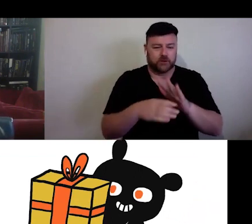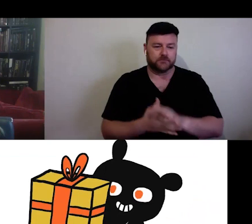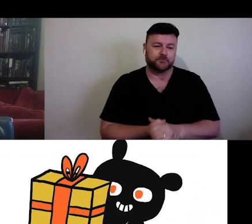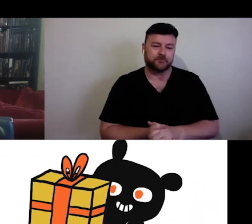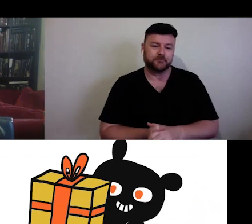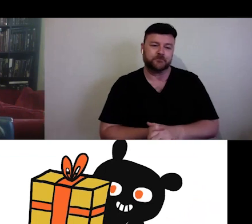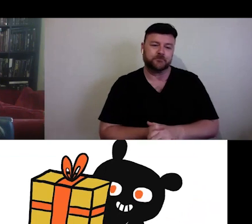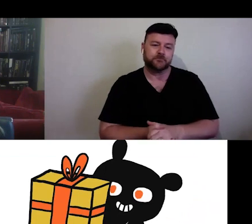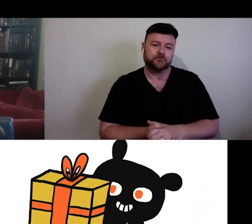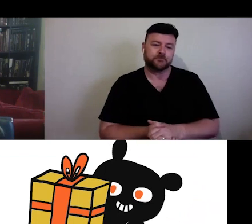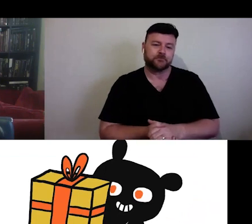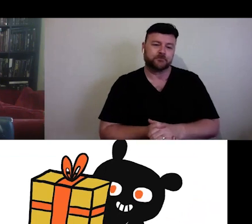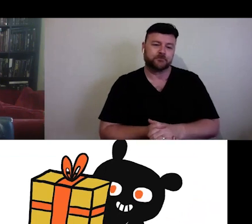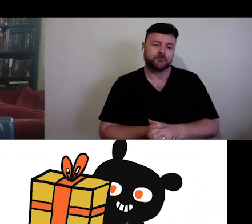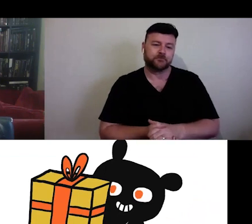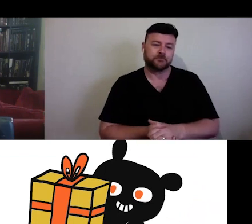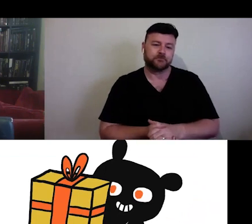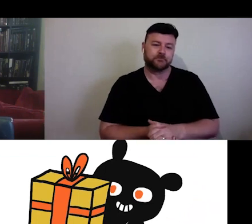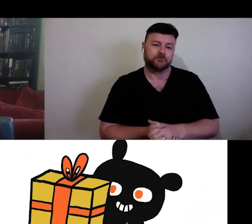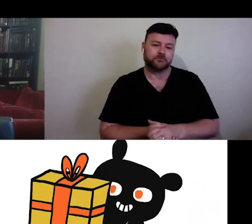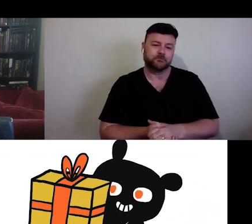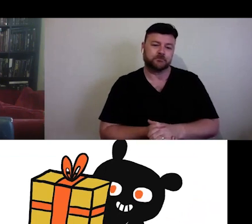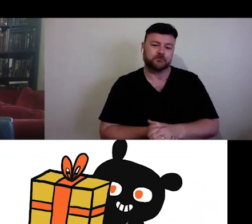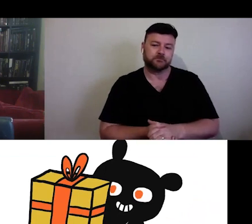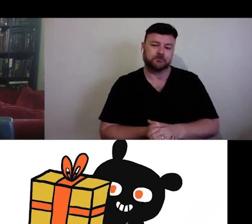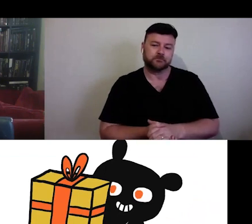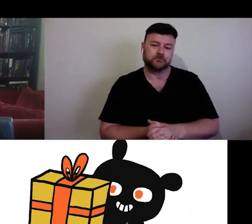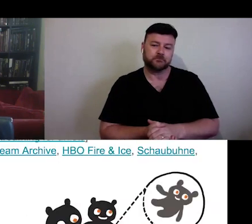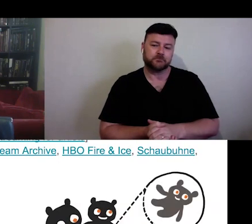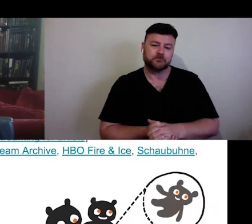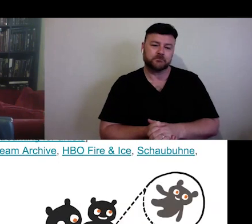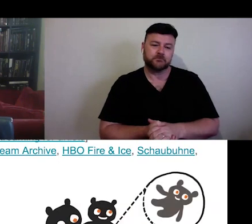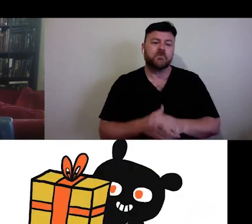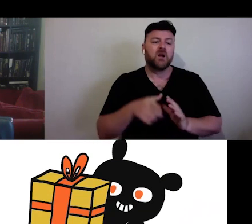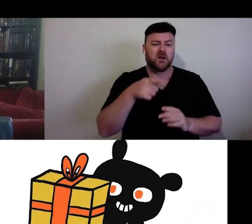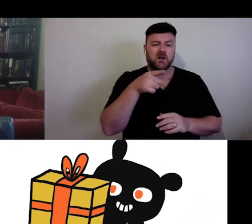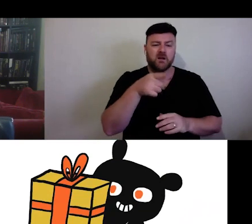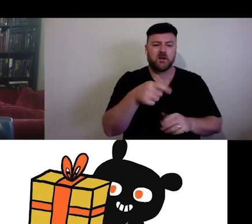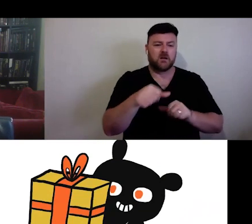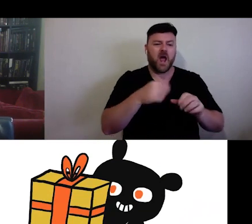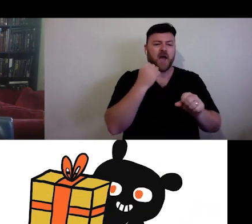But, yeah, there's still some issues with accessibility.